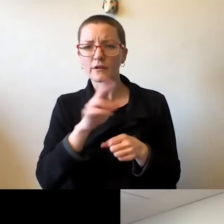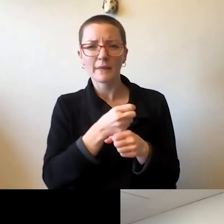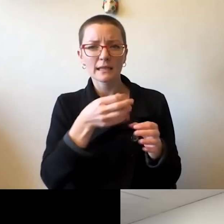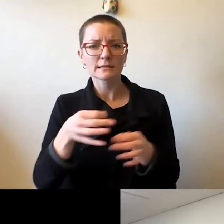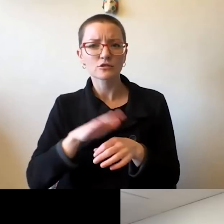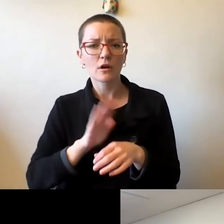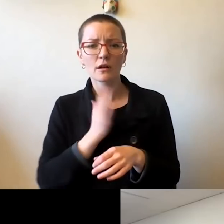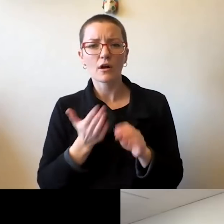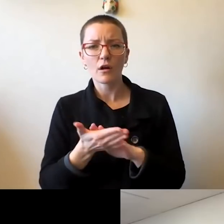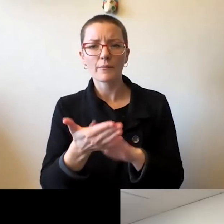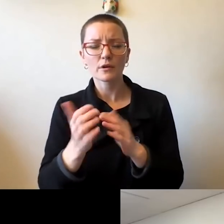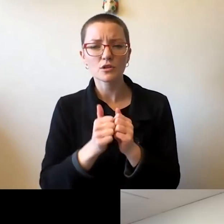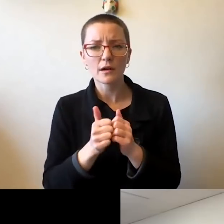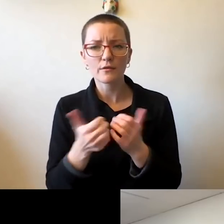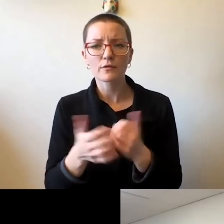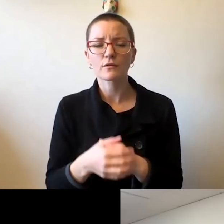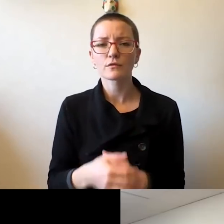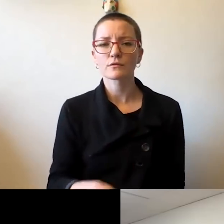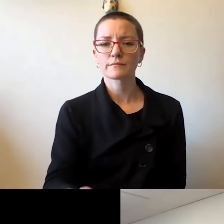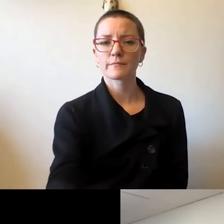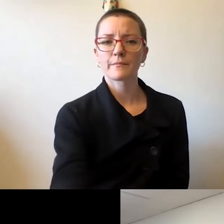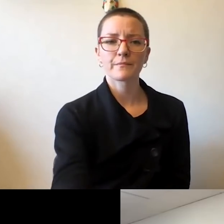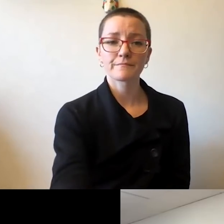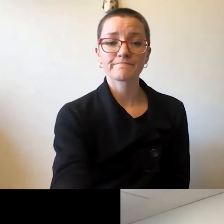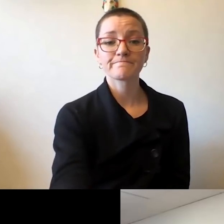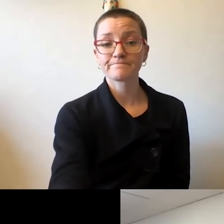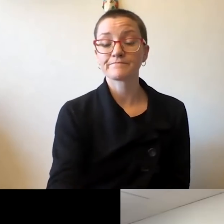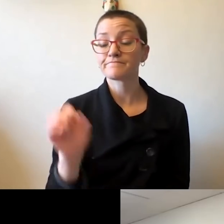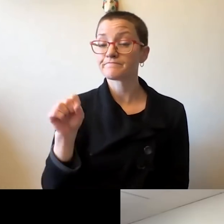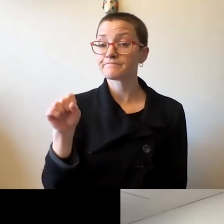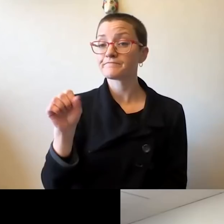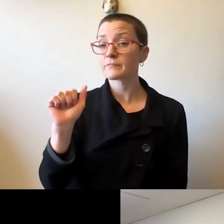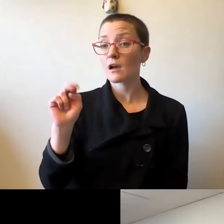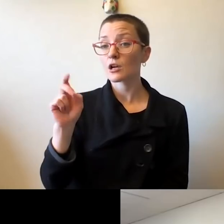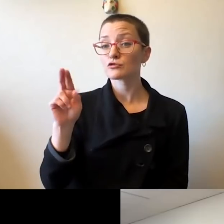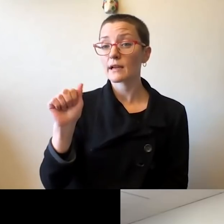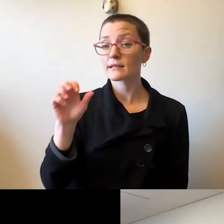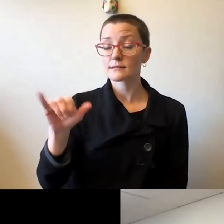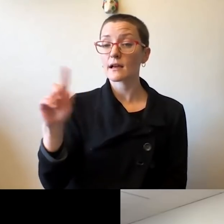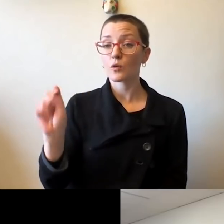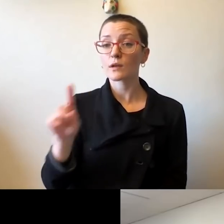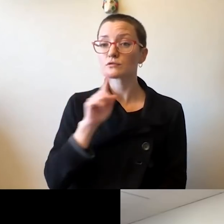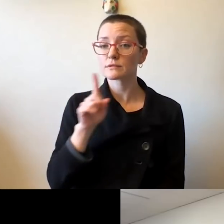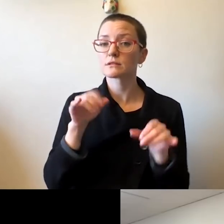Robert J. Jones: Well, you're right, Andreas, that is a frequently asked question, and let me try to answer it as succinctly as possible.